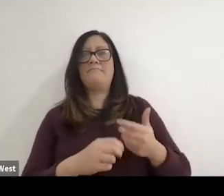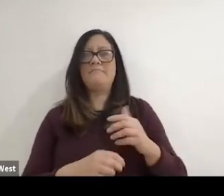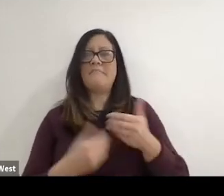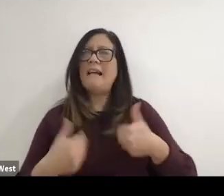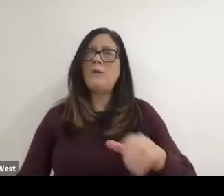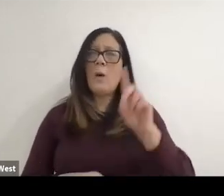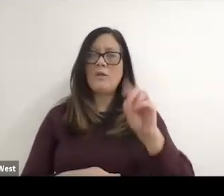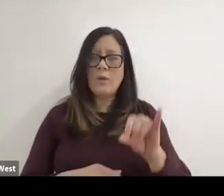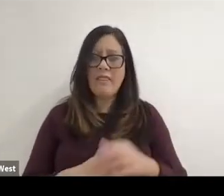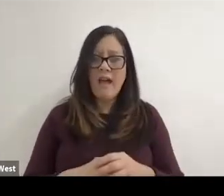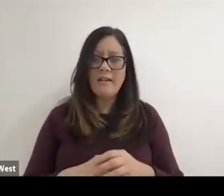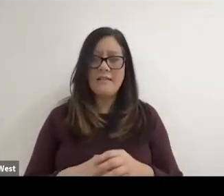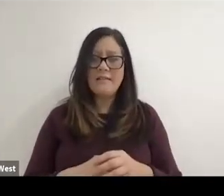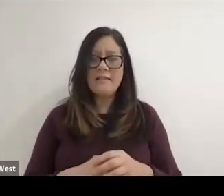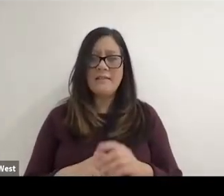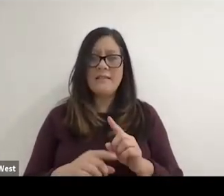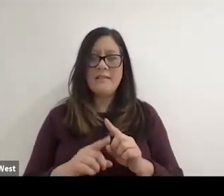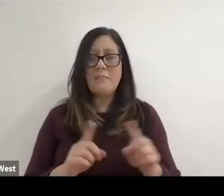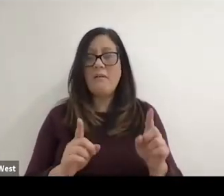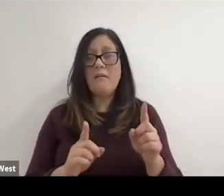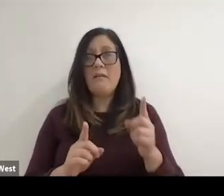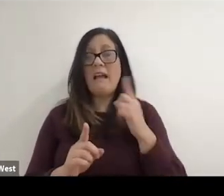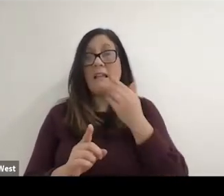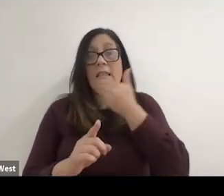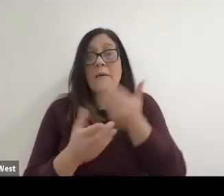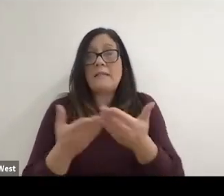I think it was the best thing that happened with us wheelchair tennis